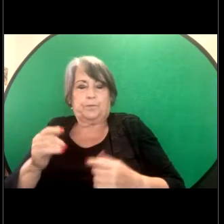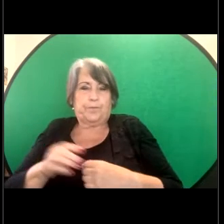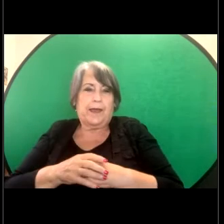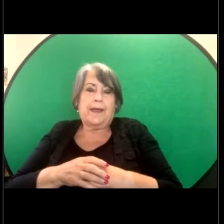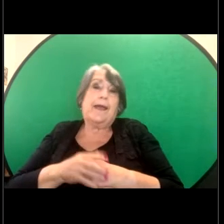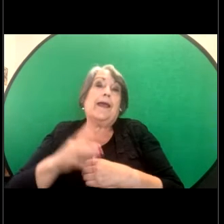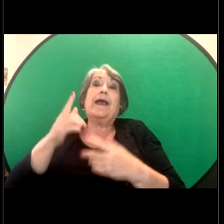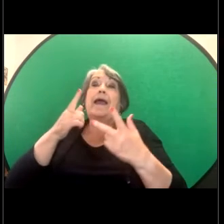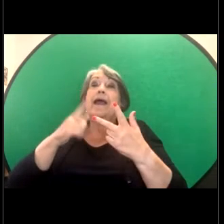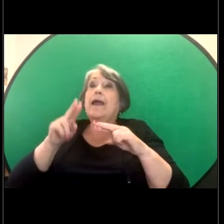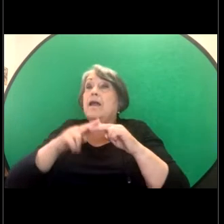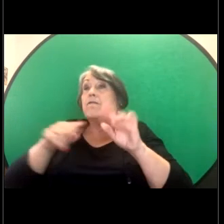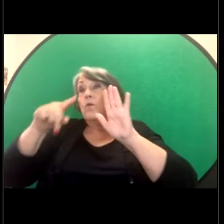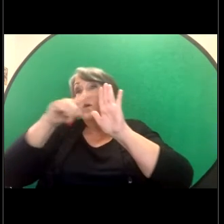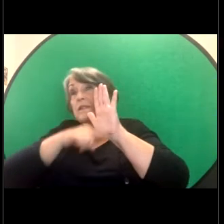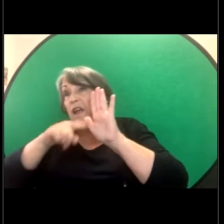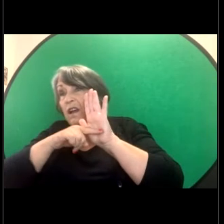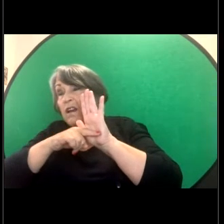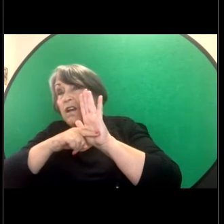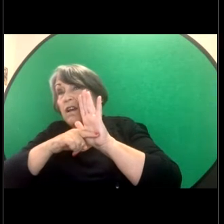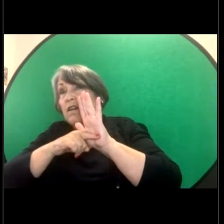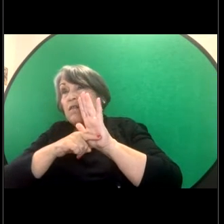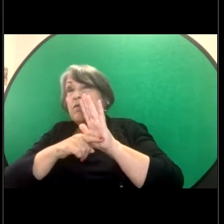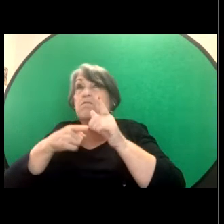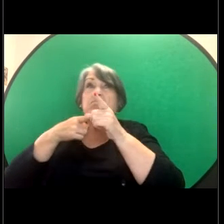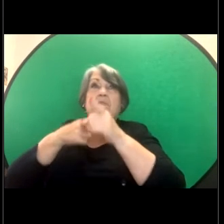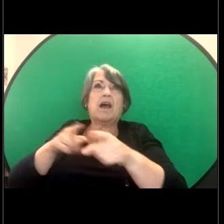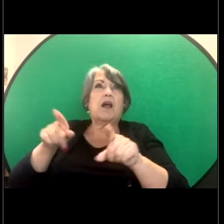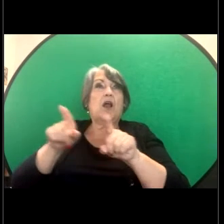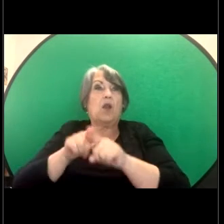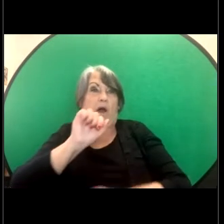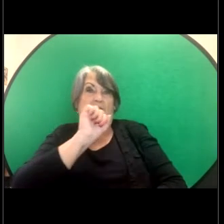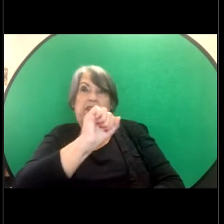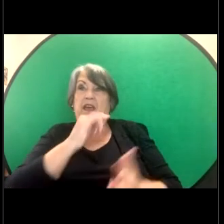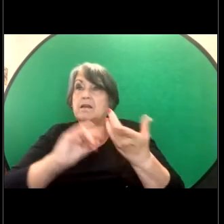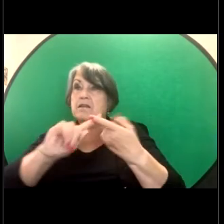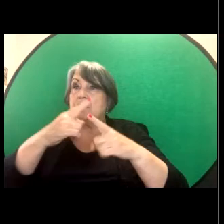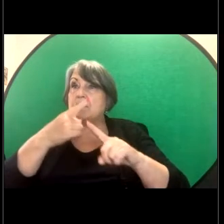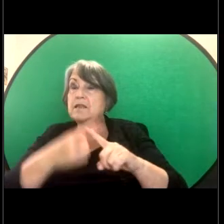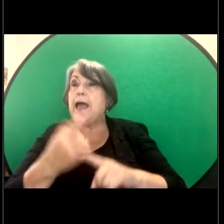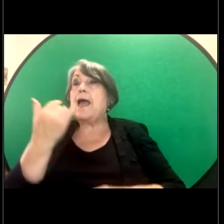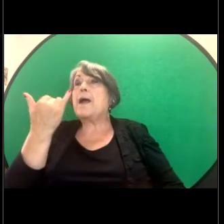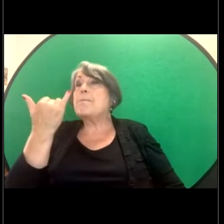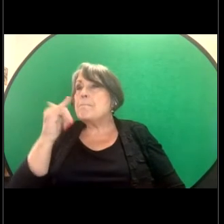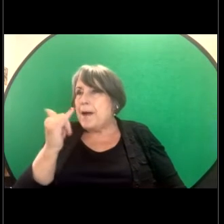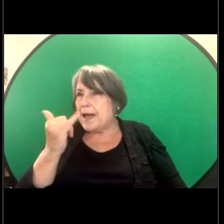comment which was on the basis of someone's sex then it might fall within those. So